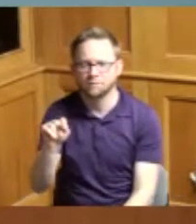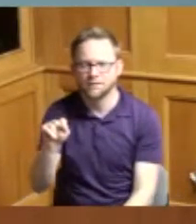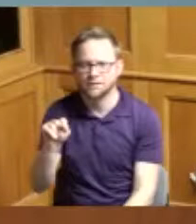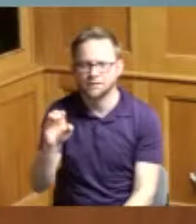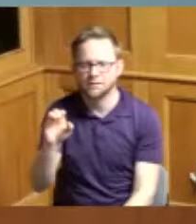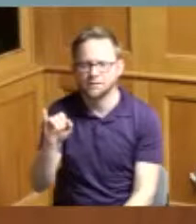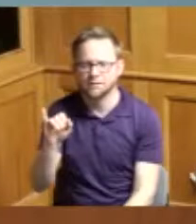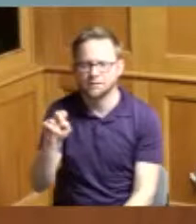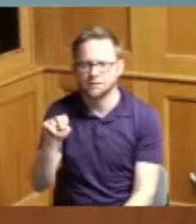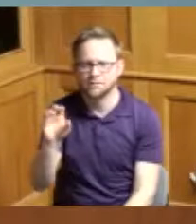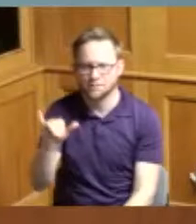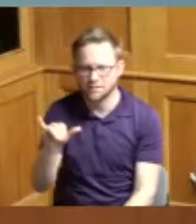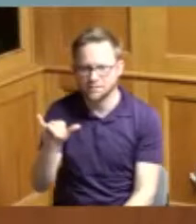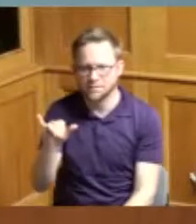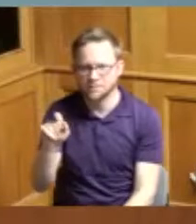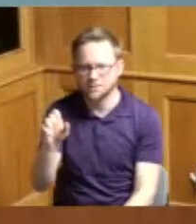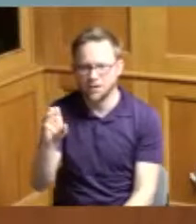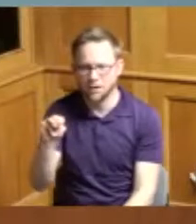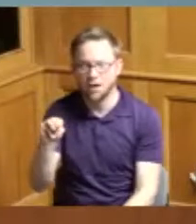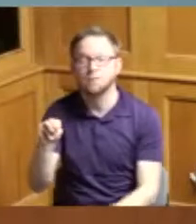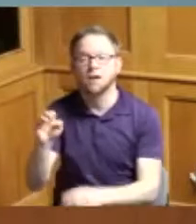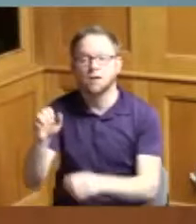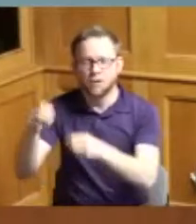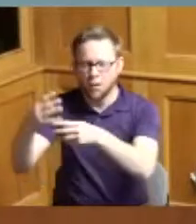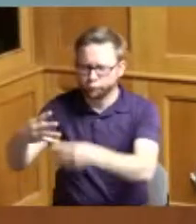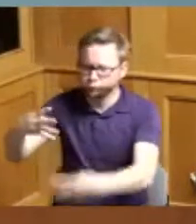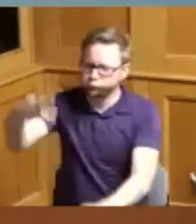have been collected and so people are still not certain what they're doing and I don't